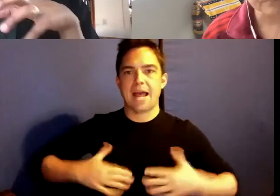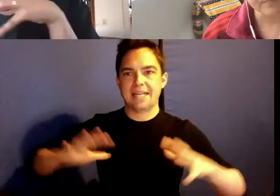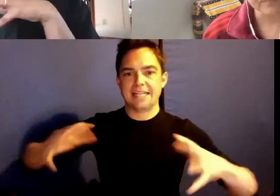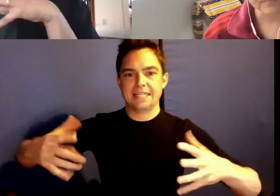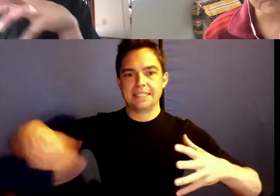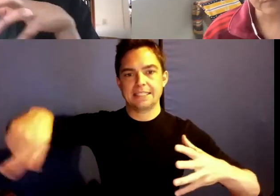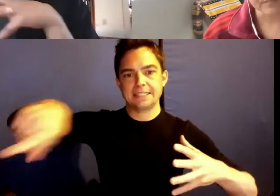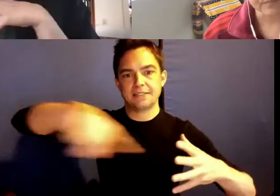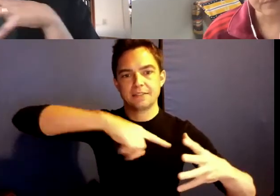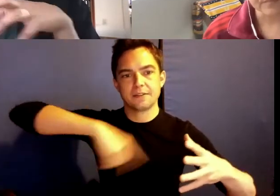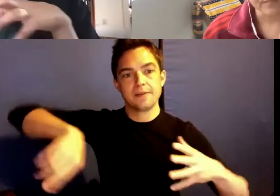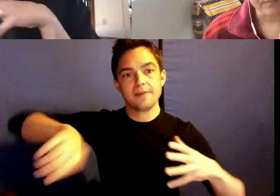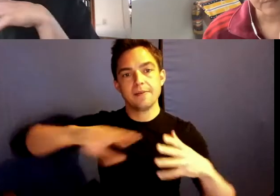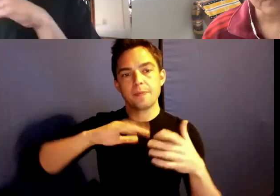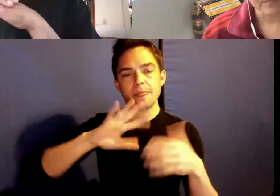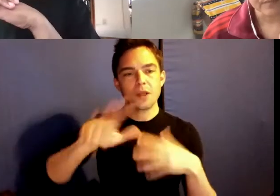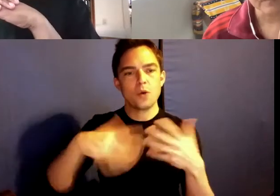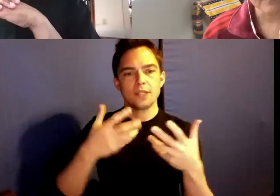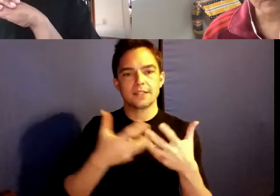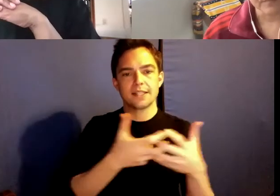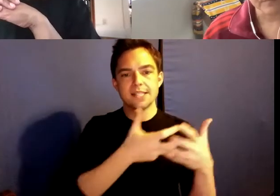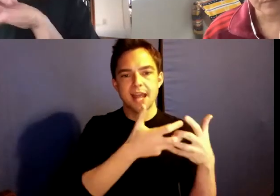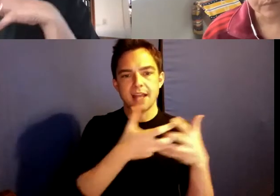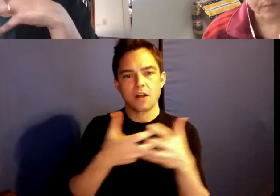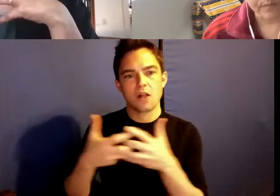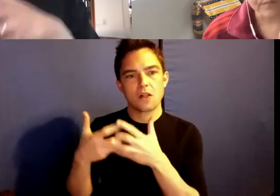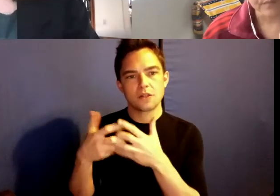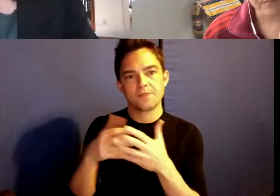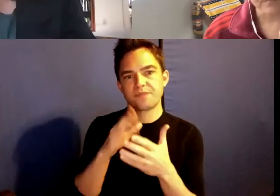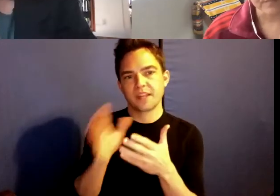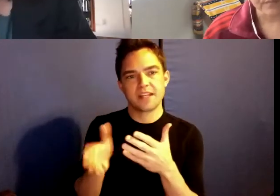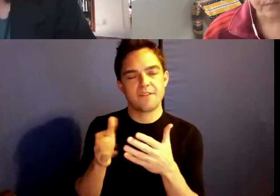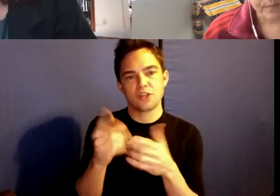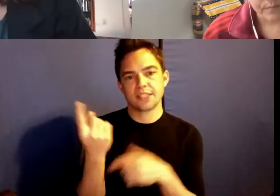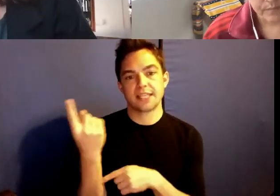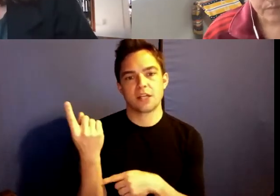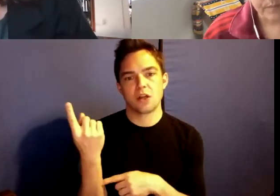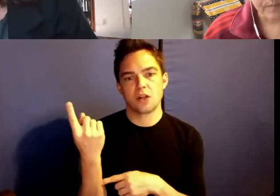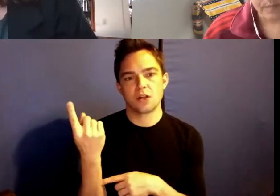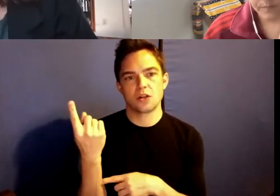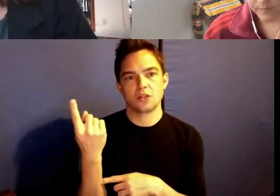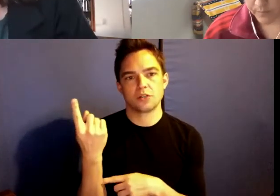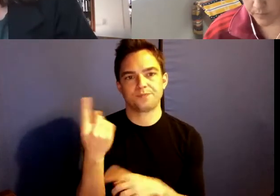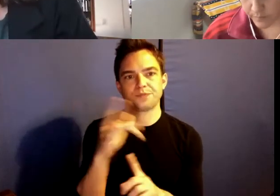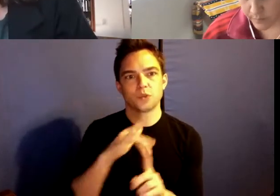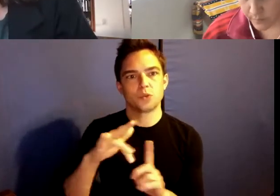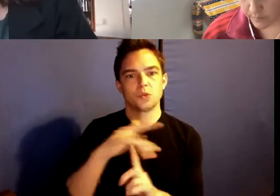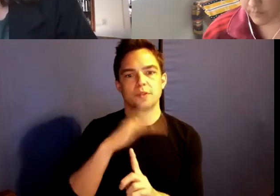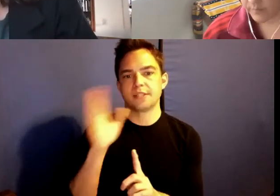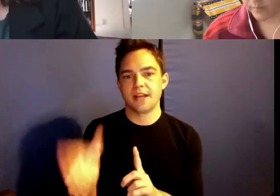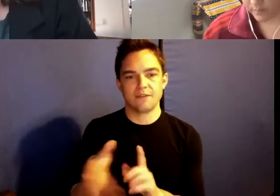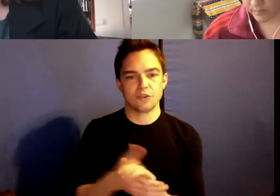Always entangled. It never, never singular selves.